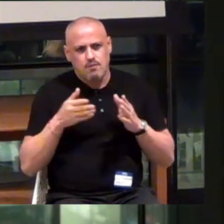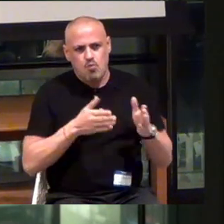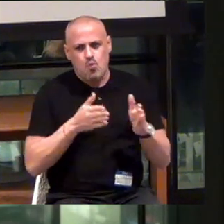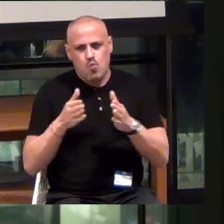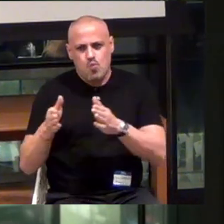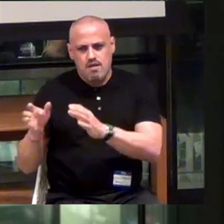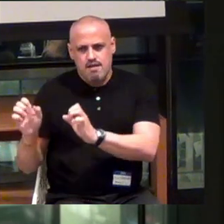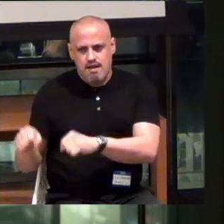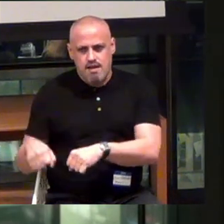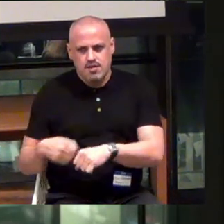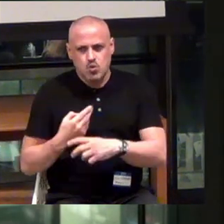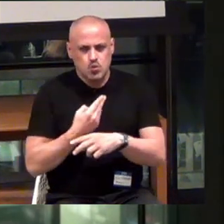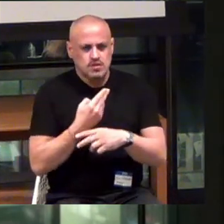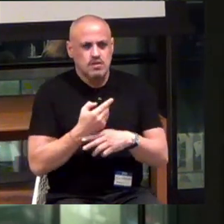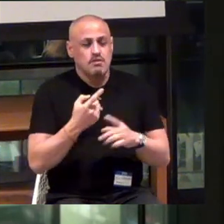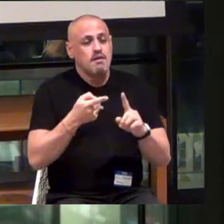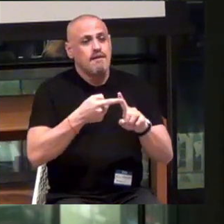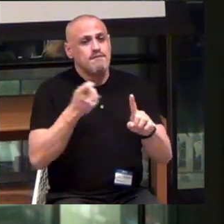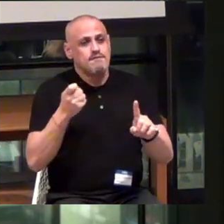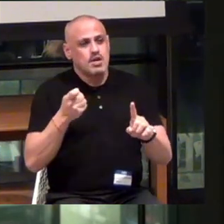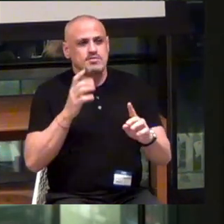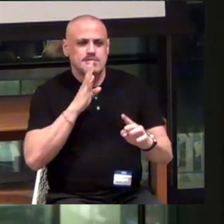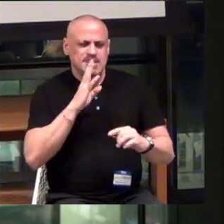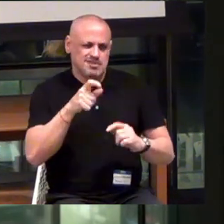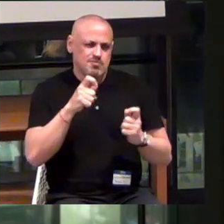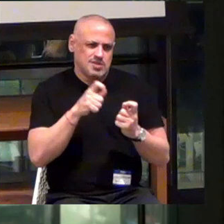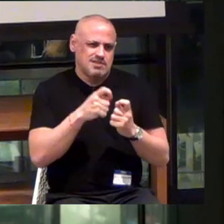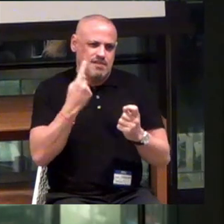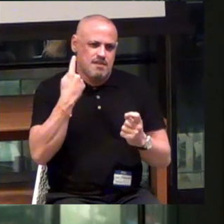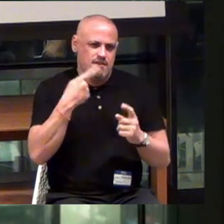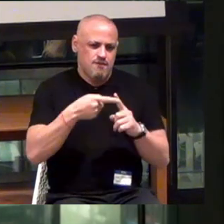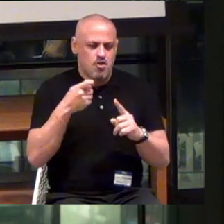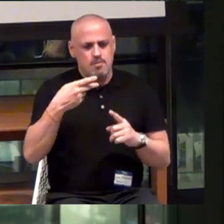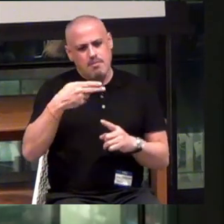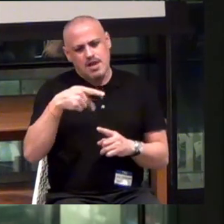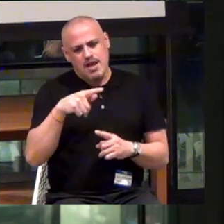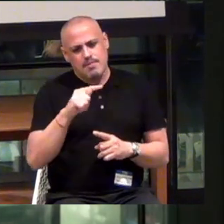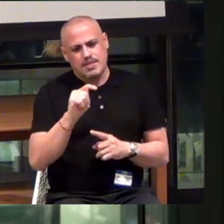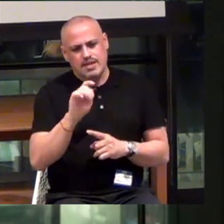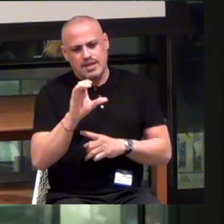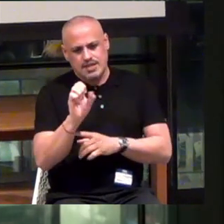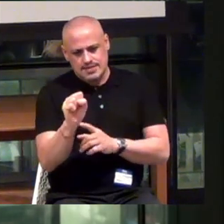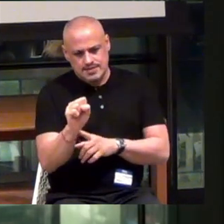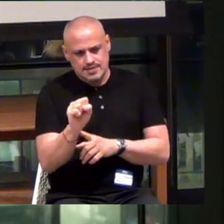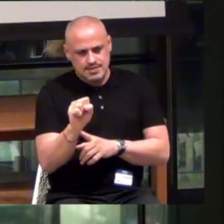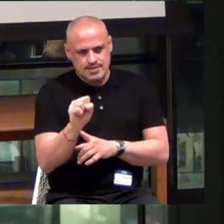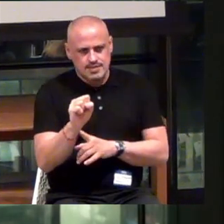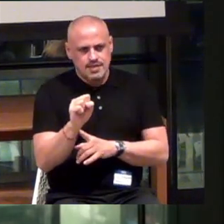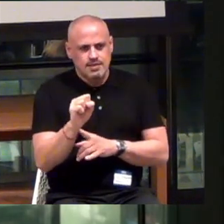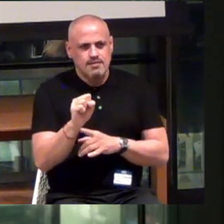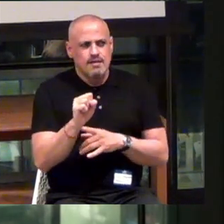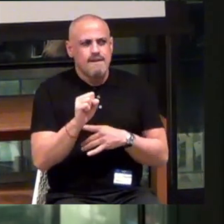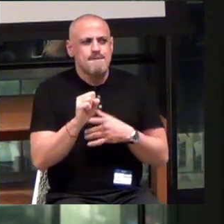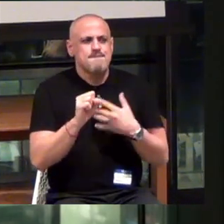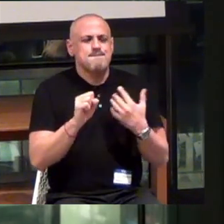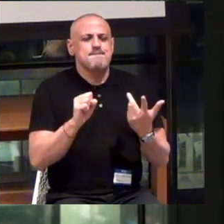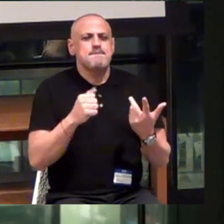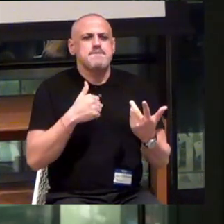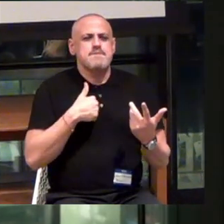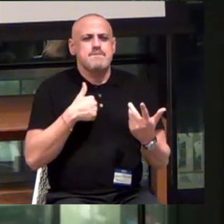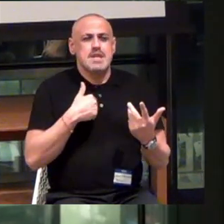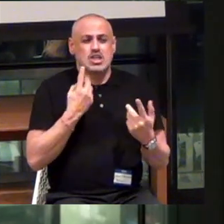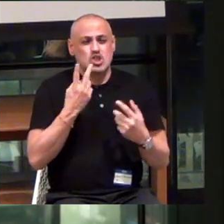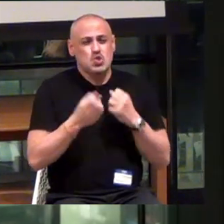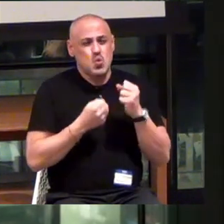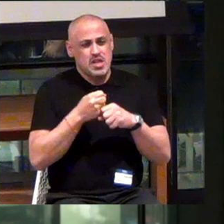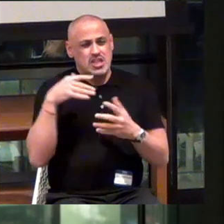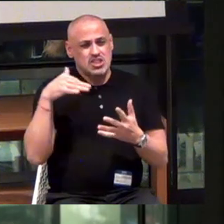I think that speaking specifically from haptics, I spent two years studying color theory as